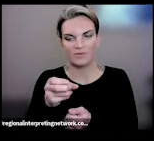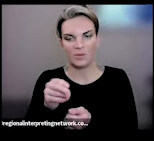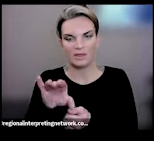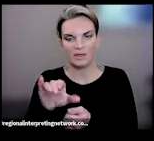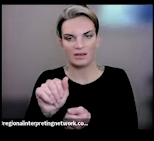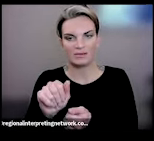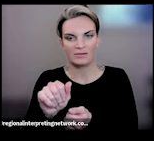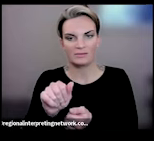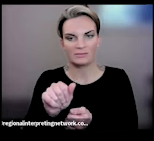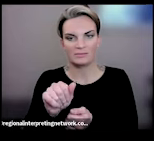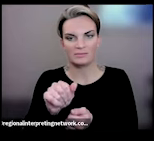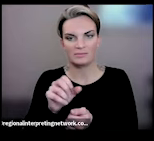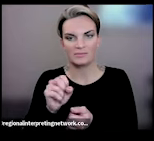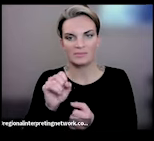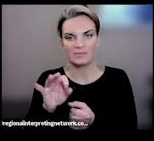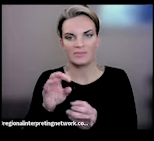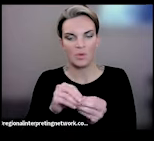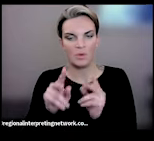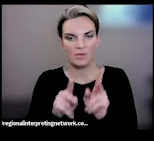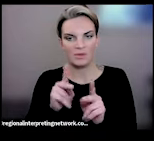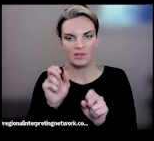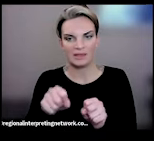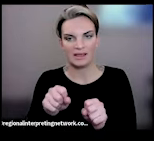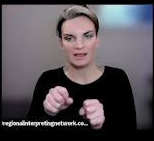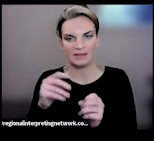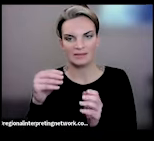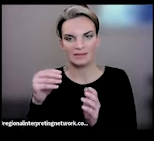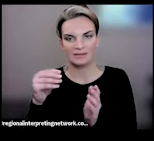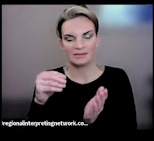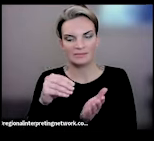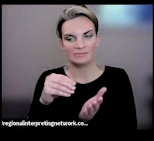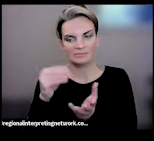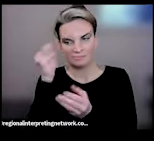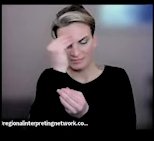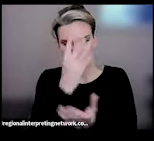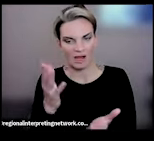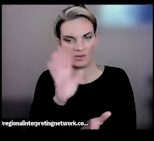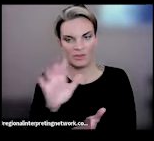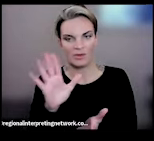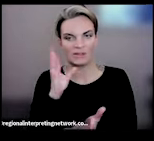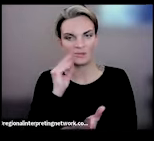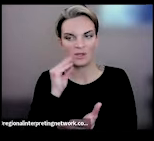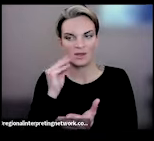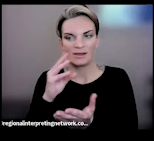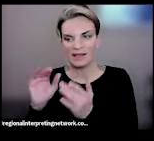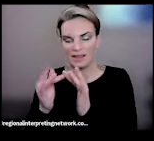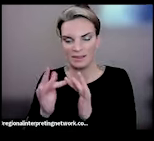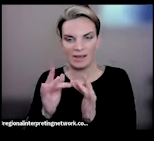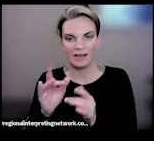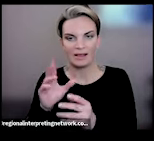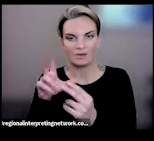if more people are able to kind of document their experiences online and call out